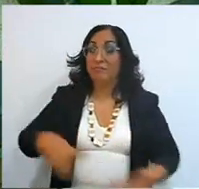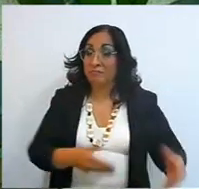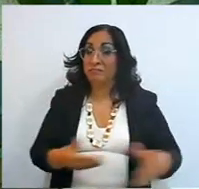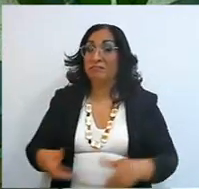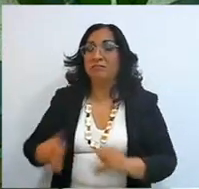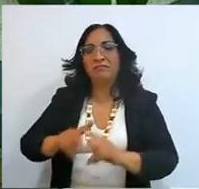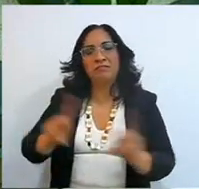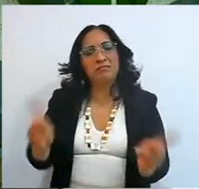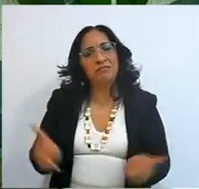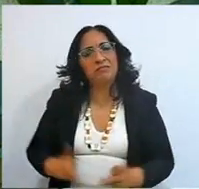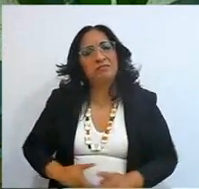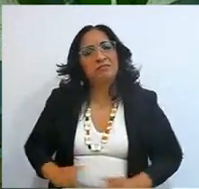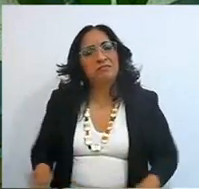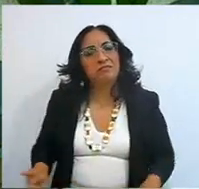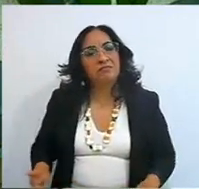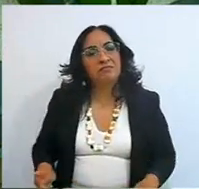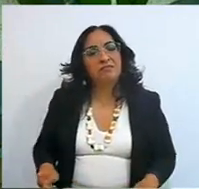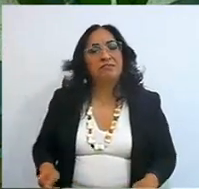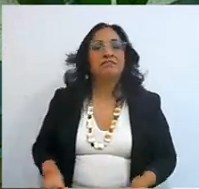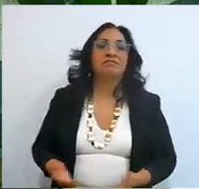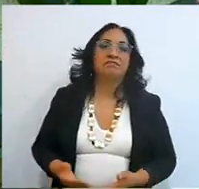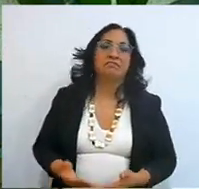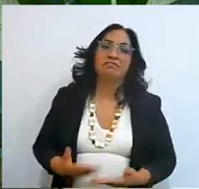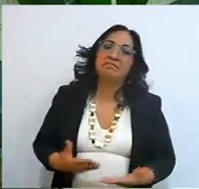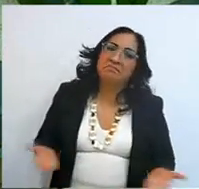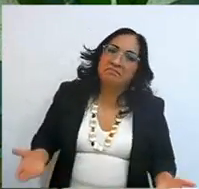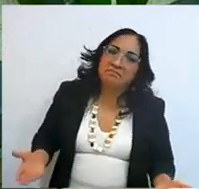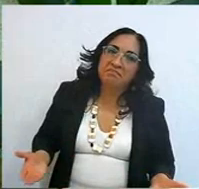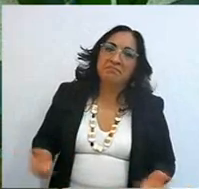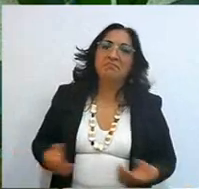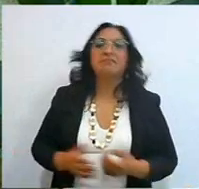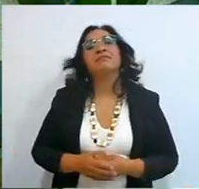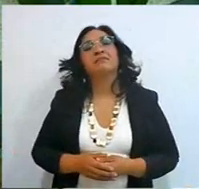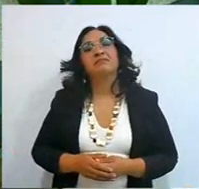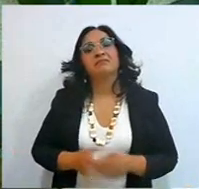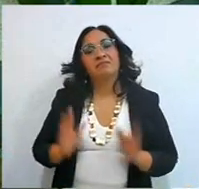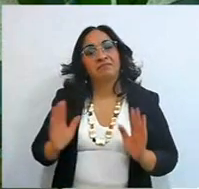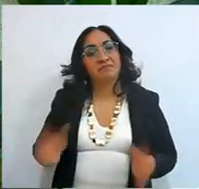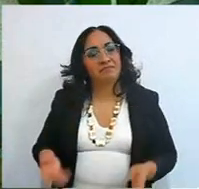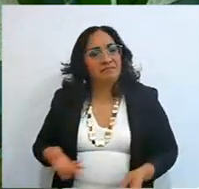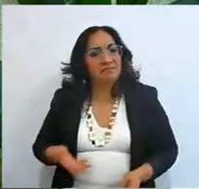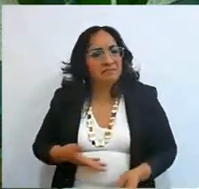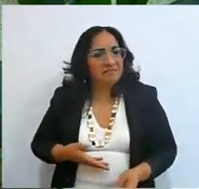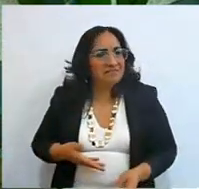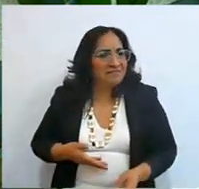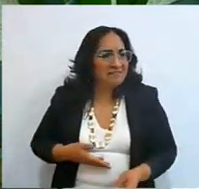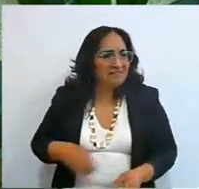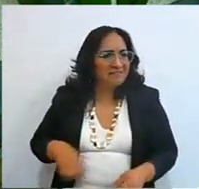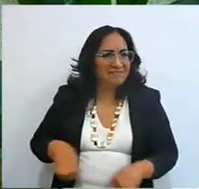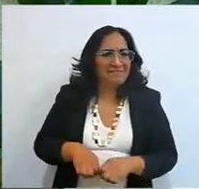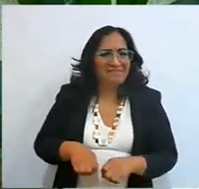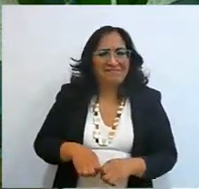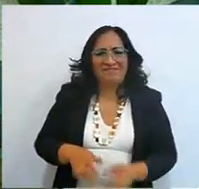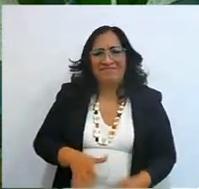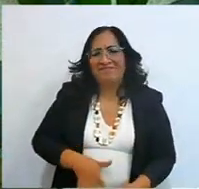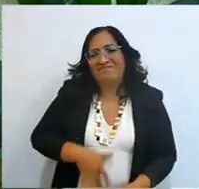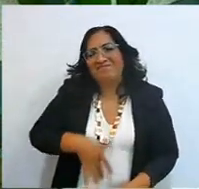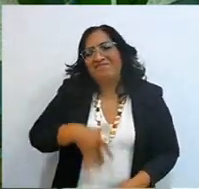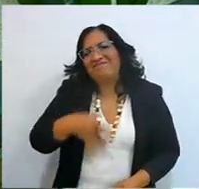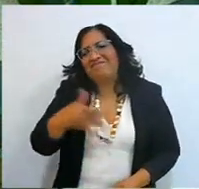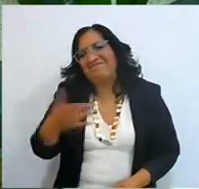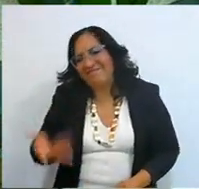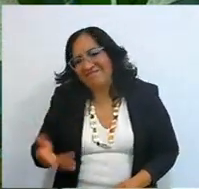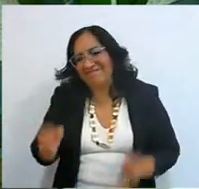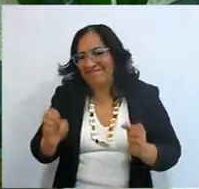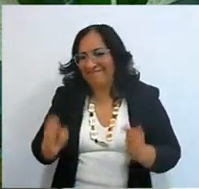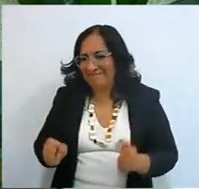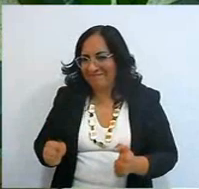so, ok, let's assume that you already have the feeling that you are already on the road,